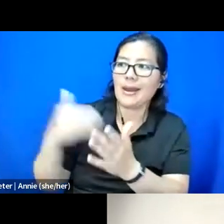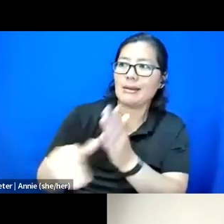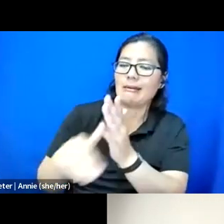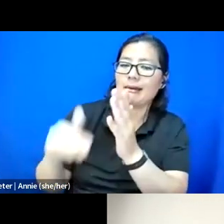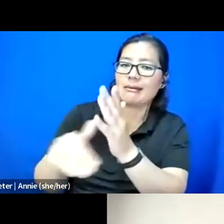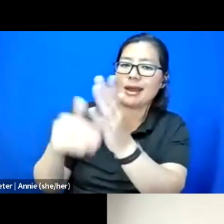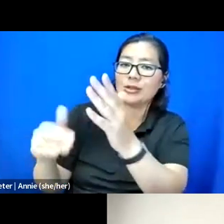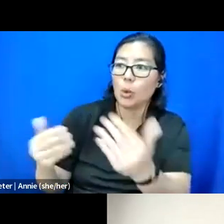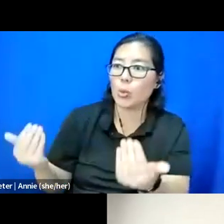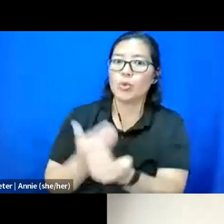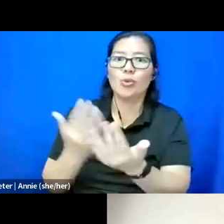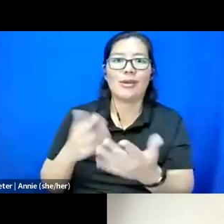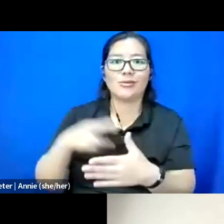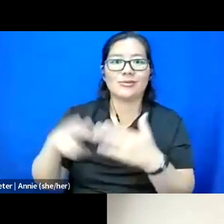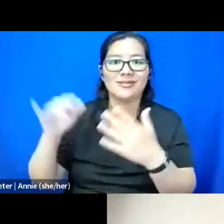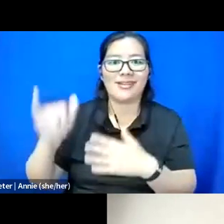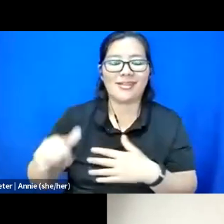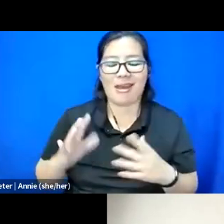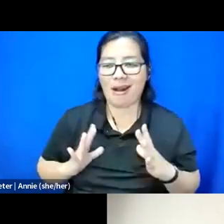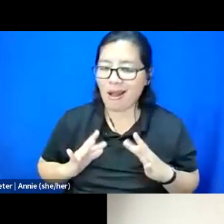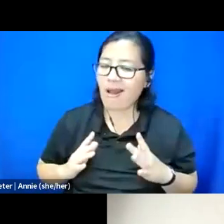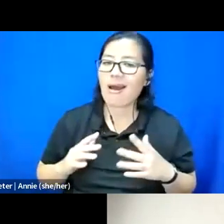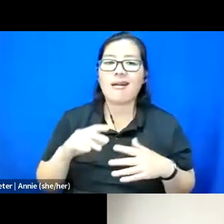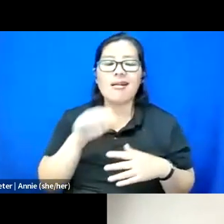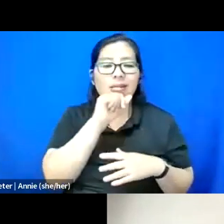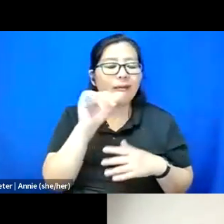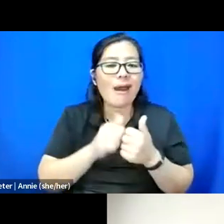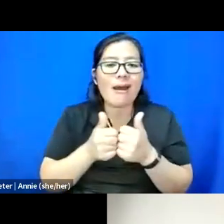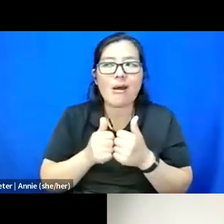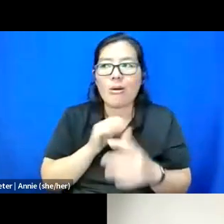And I just -- I love the way that, like, engaging creatively